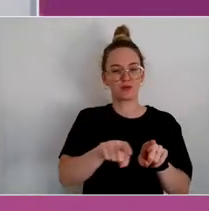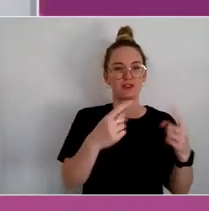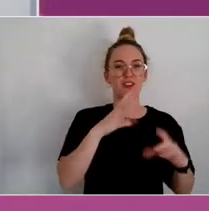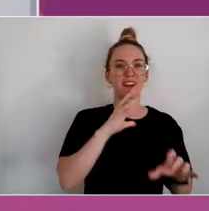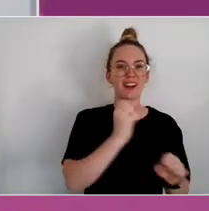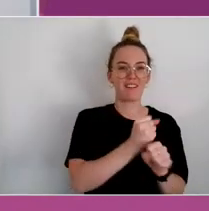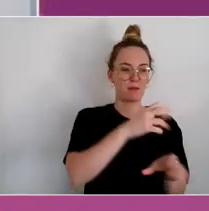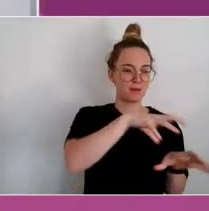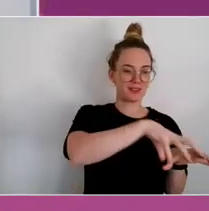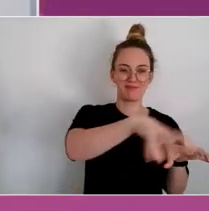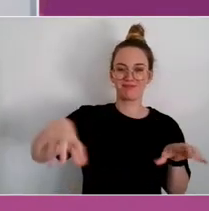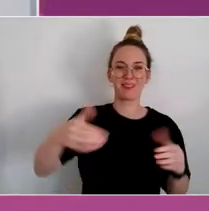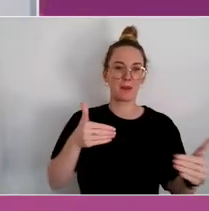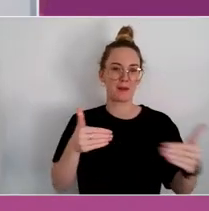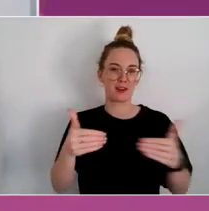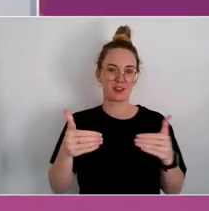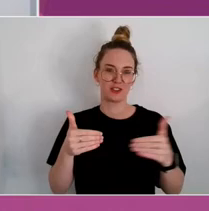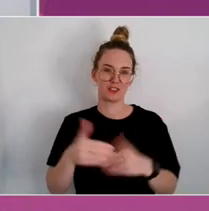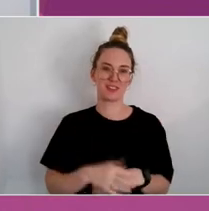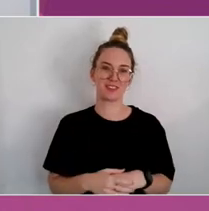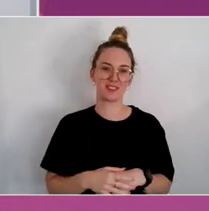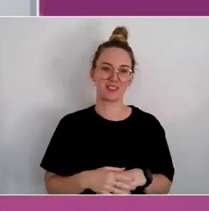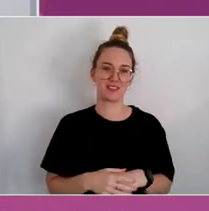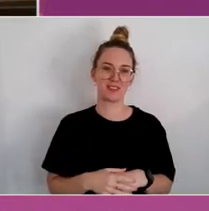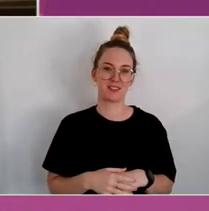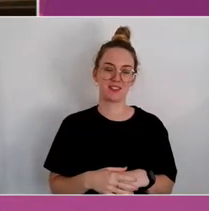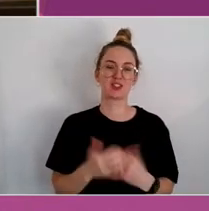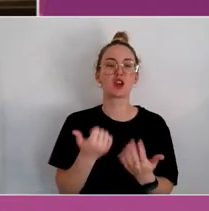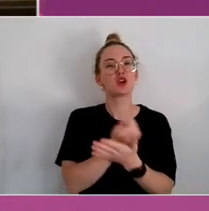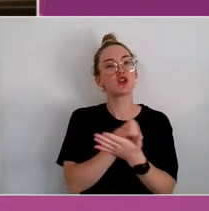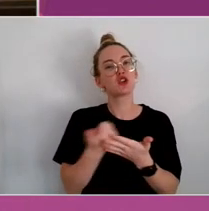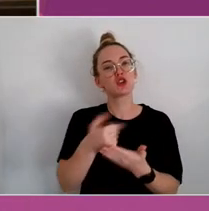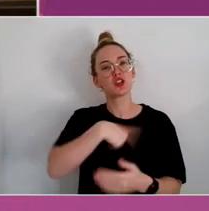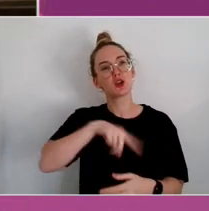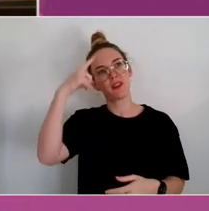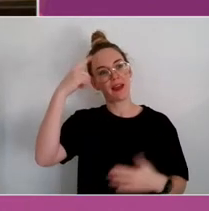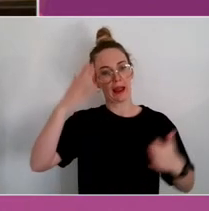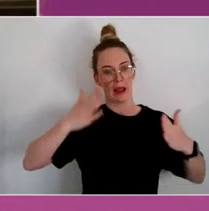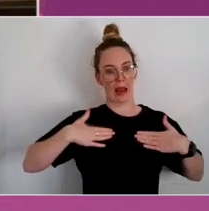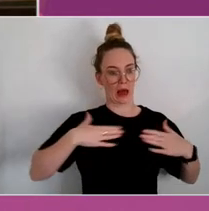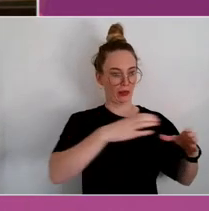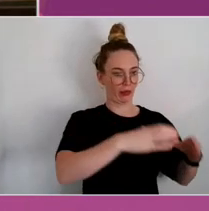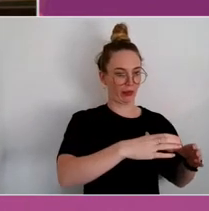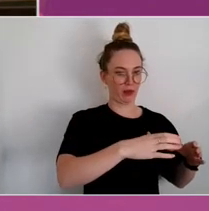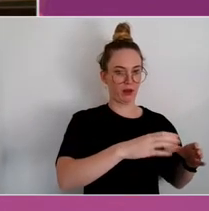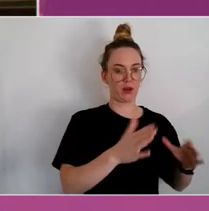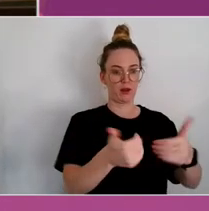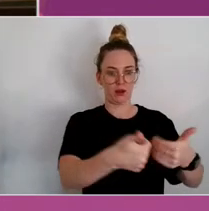We're really traditionally thought of health as health, art as art, transport is transport.